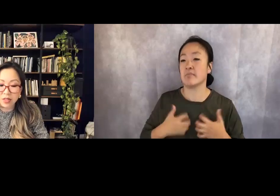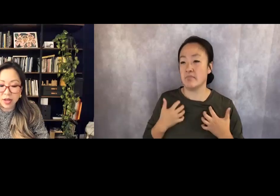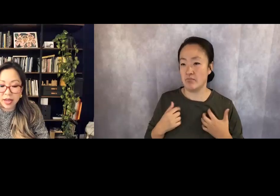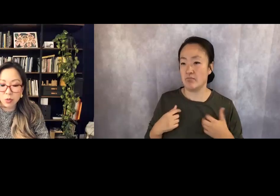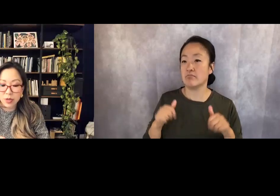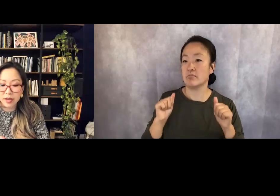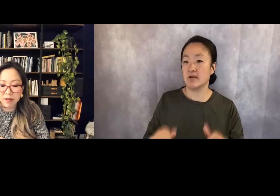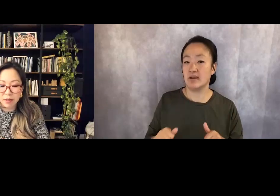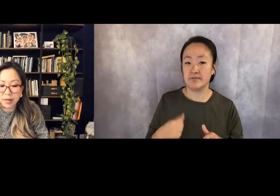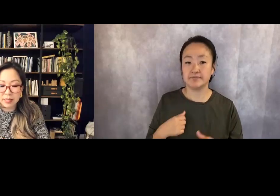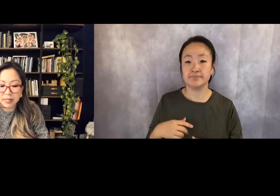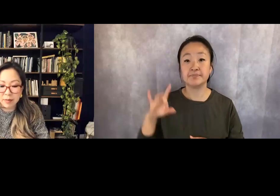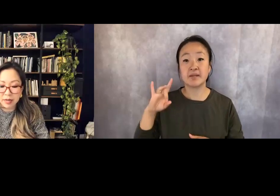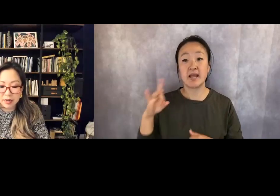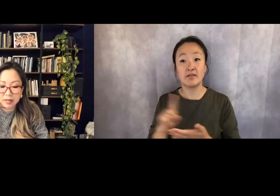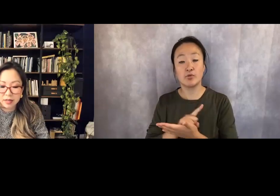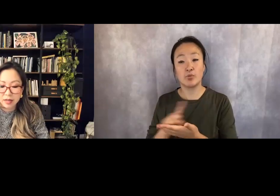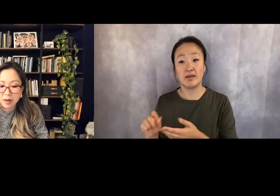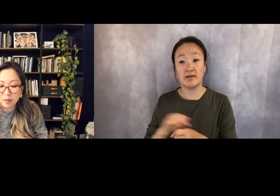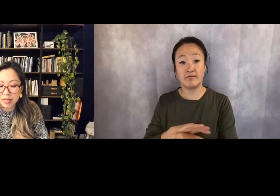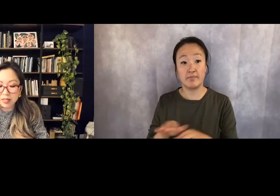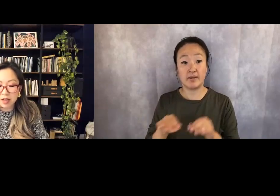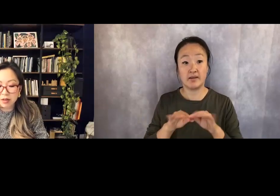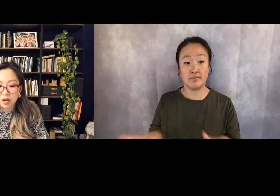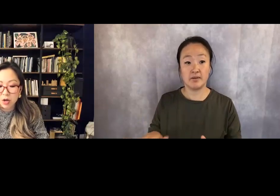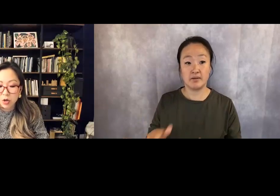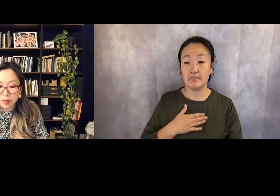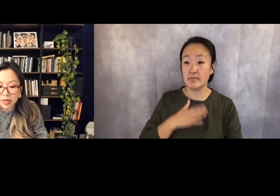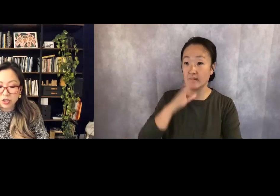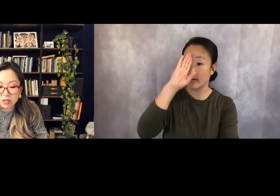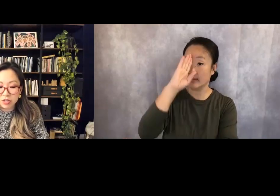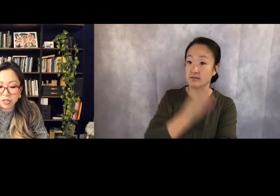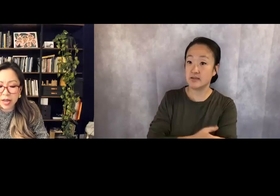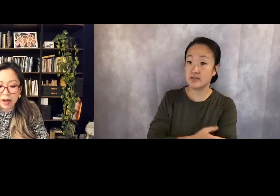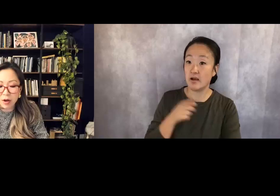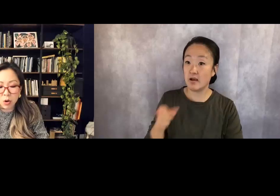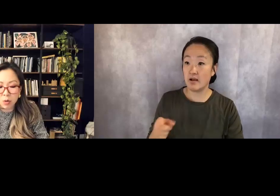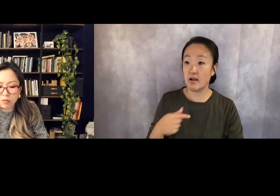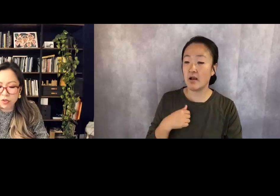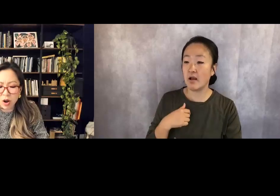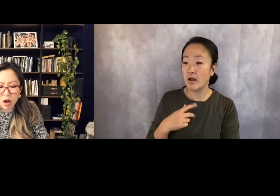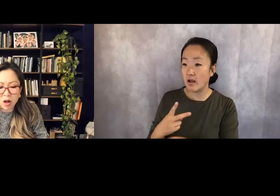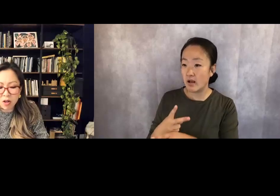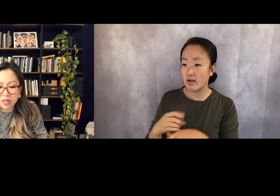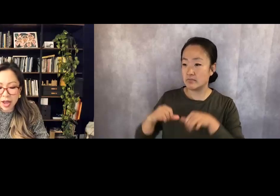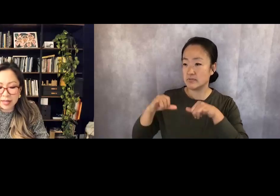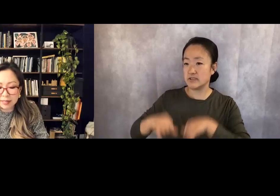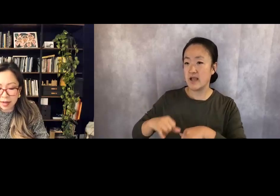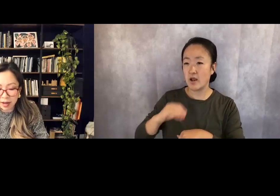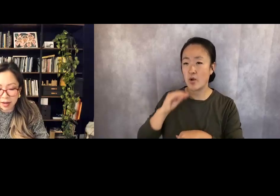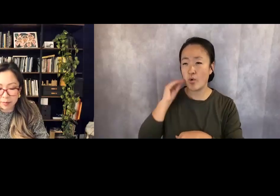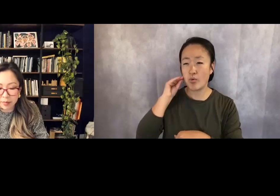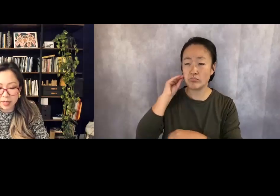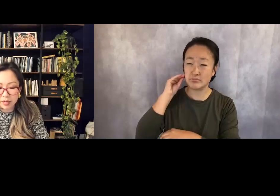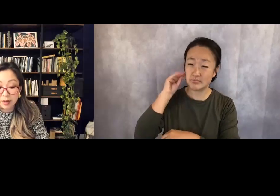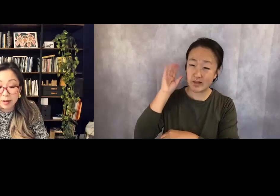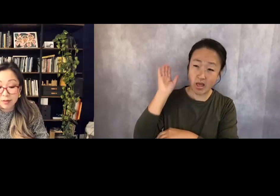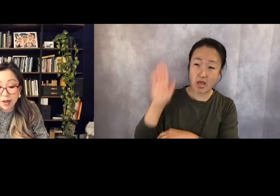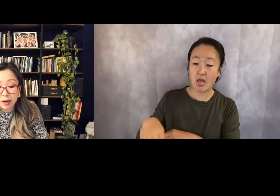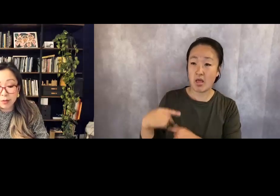On the eighth week of the pandemic, my son, whom I sheltered at home for all that time,